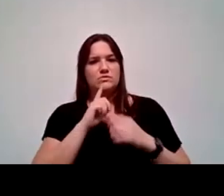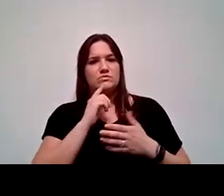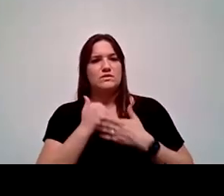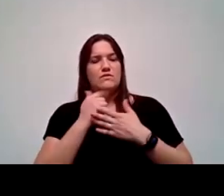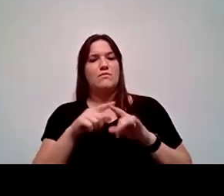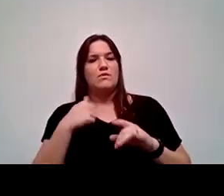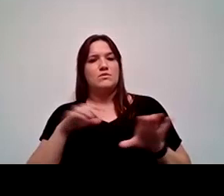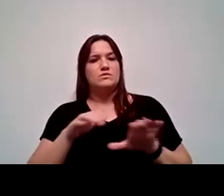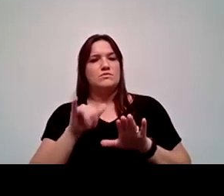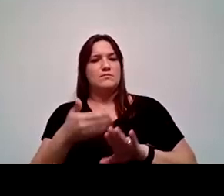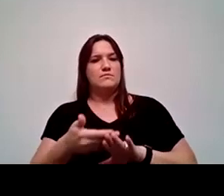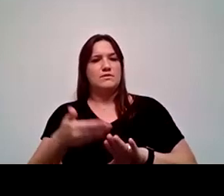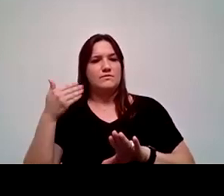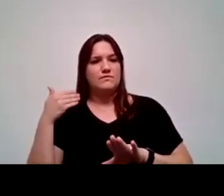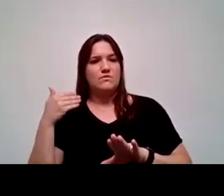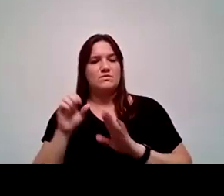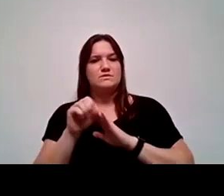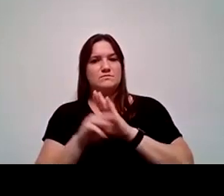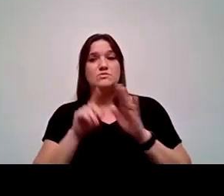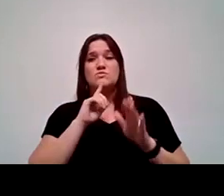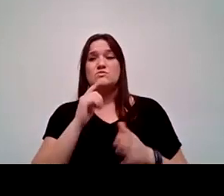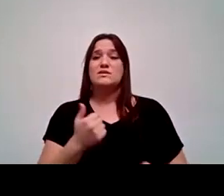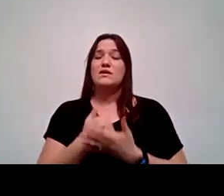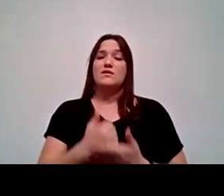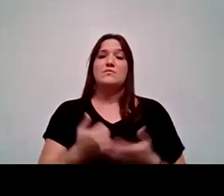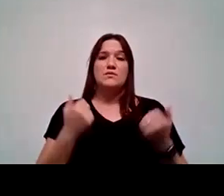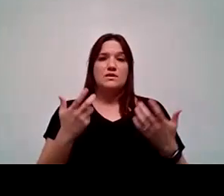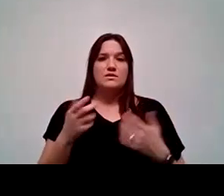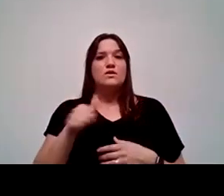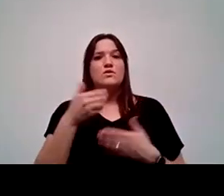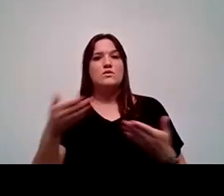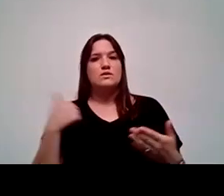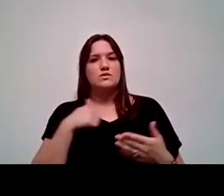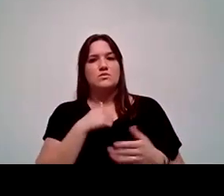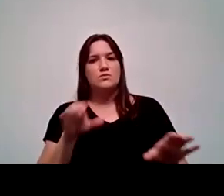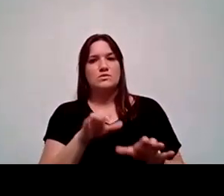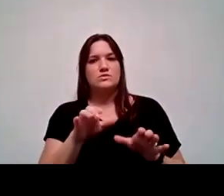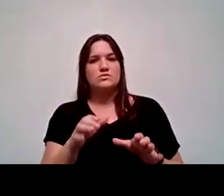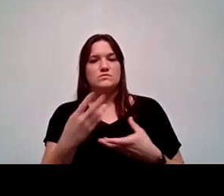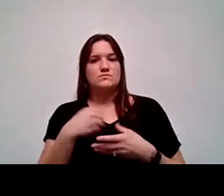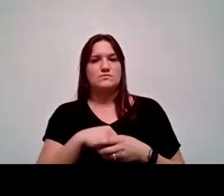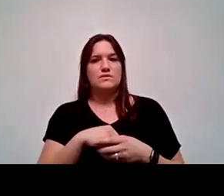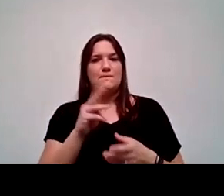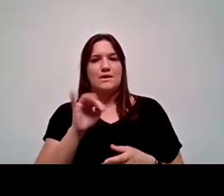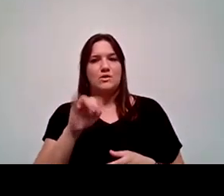before the beginning of the semester and it was very helpful. The other thing that we've done, we've engaged with the migrant education program